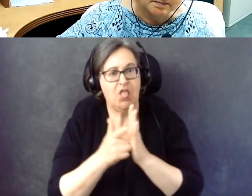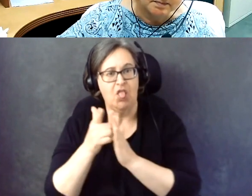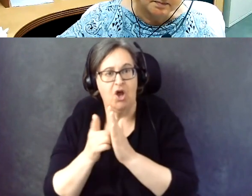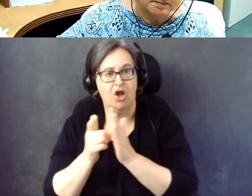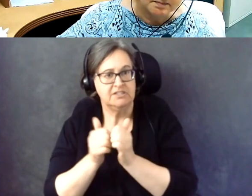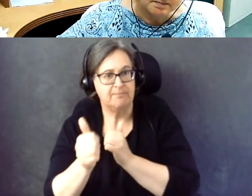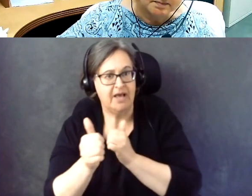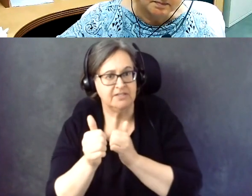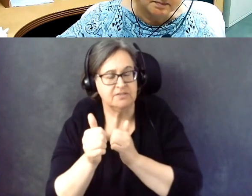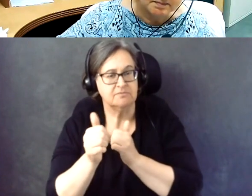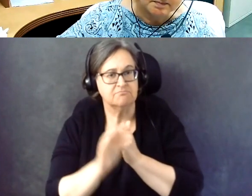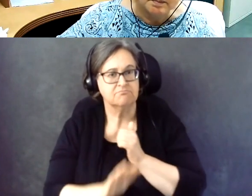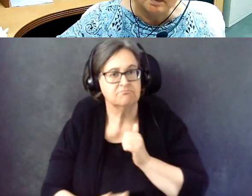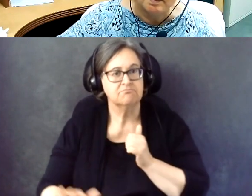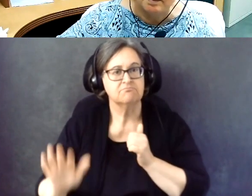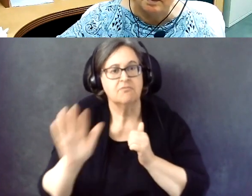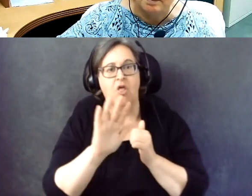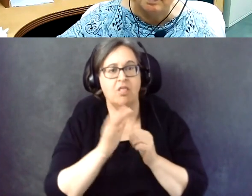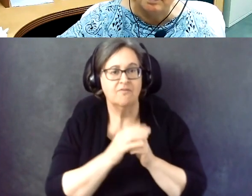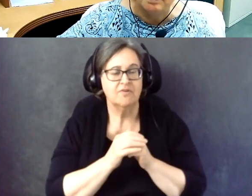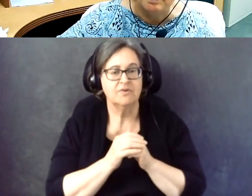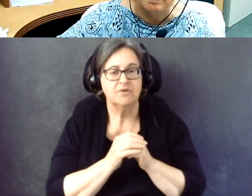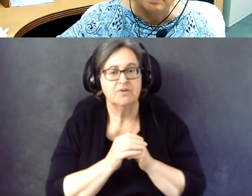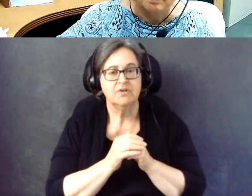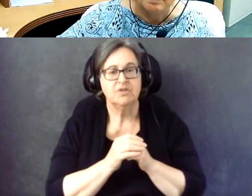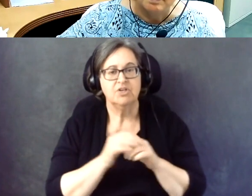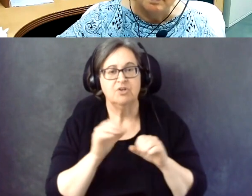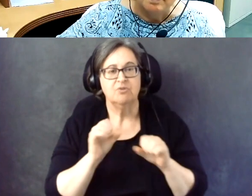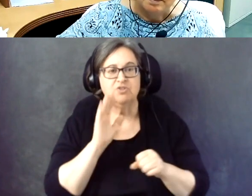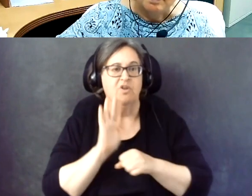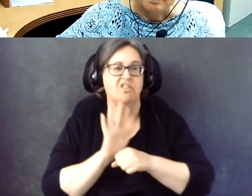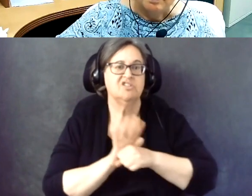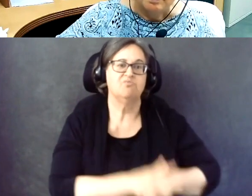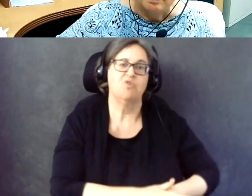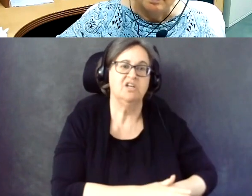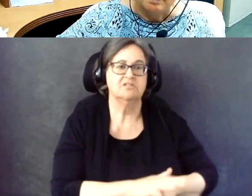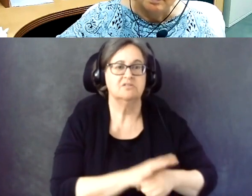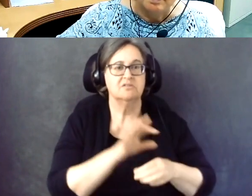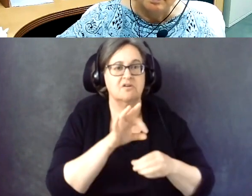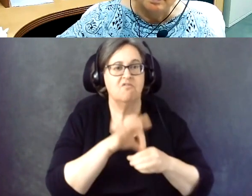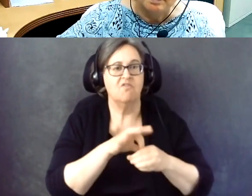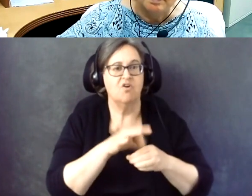will potentially suppress the vote for people with disabilities.